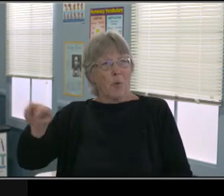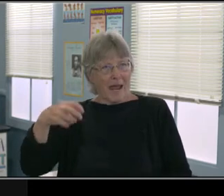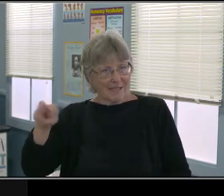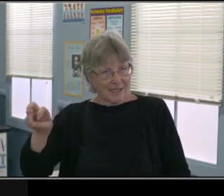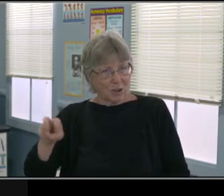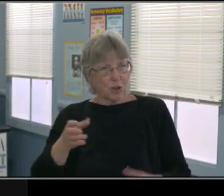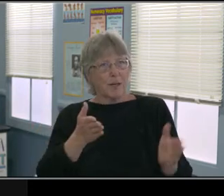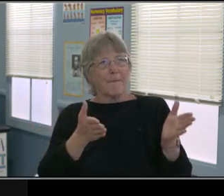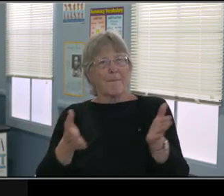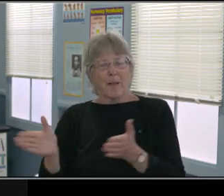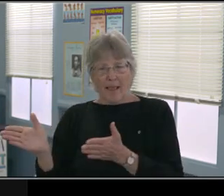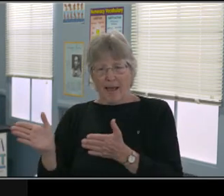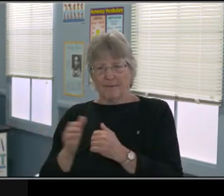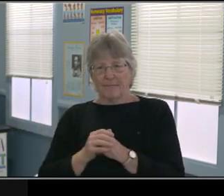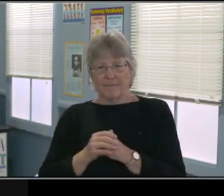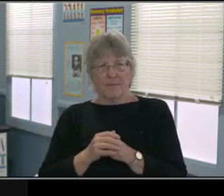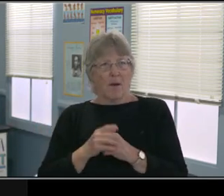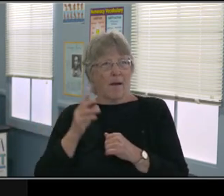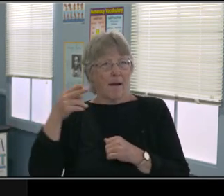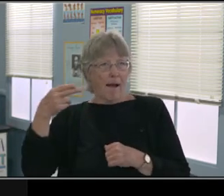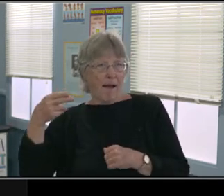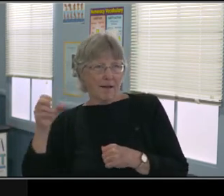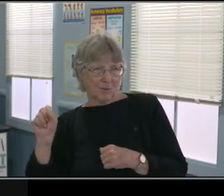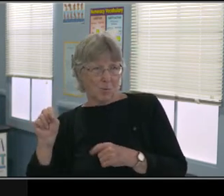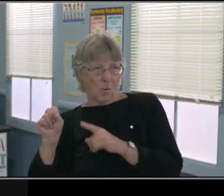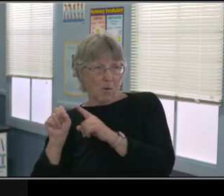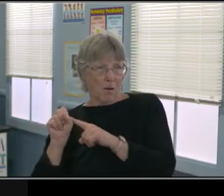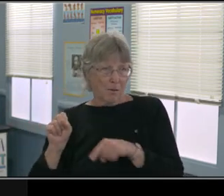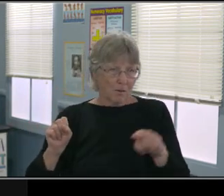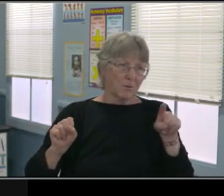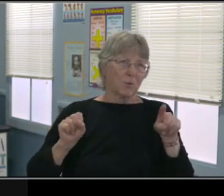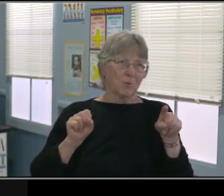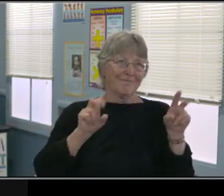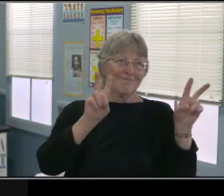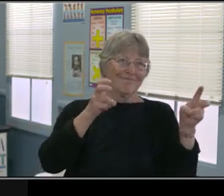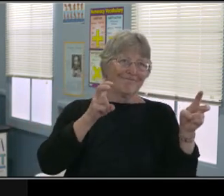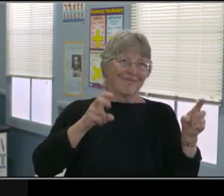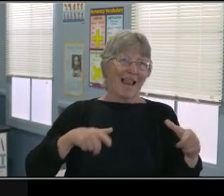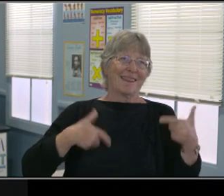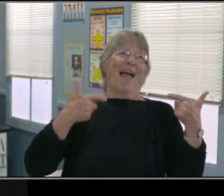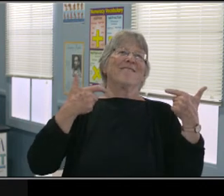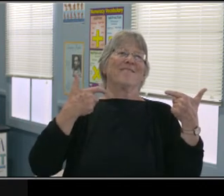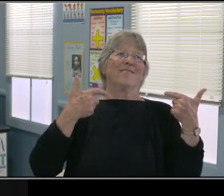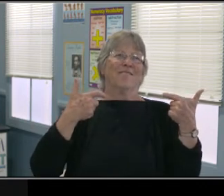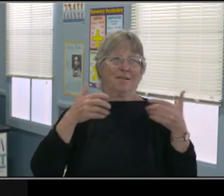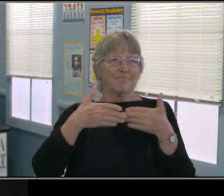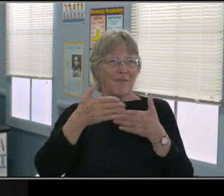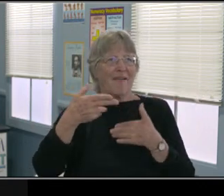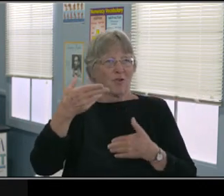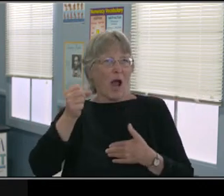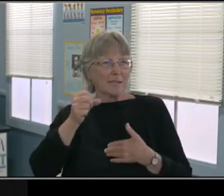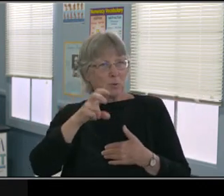And then finally, the last section of that document, it gives a statement about FAPE. And so what it says is,